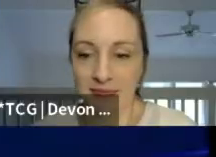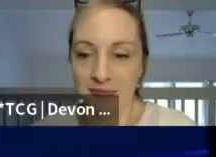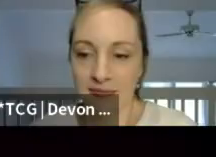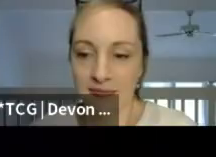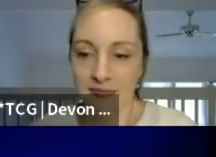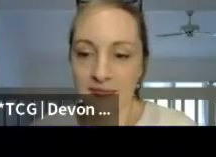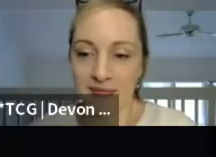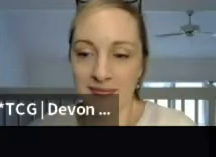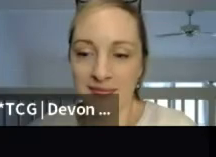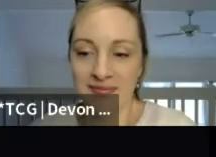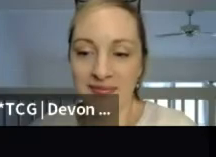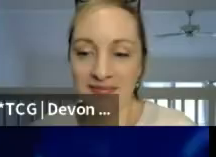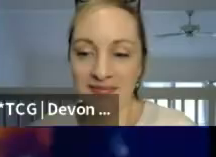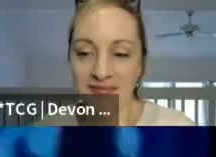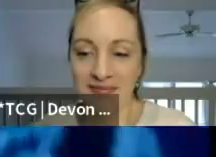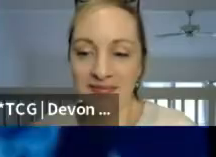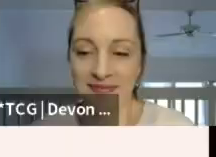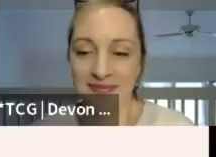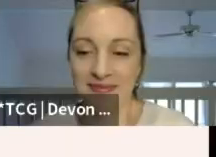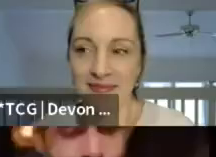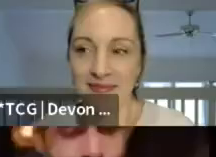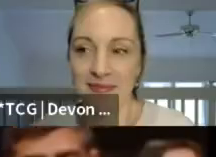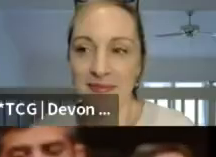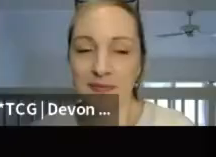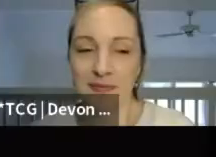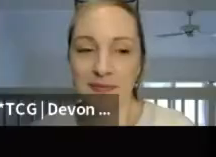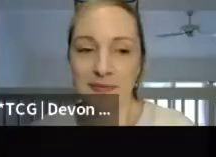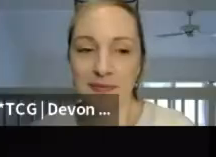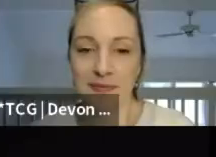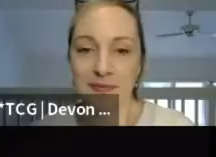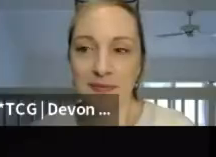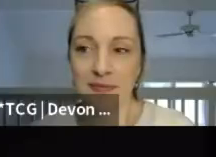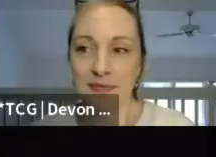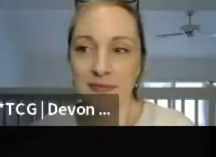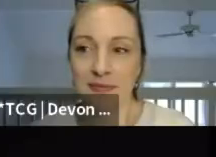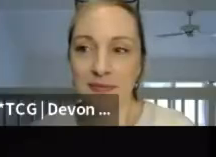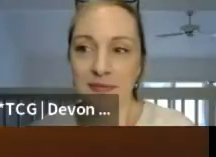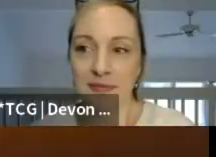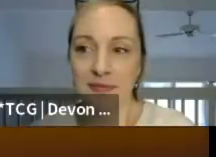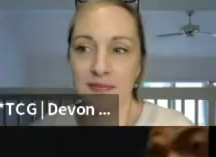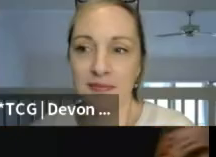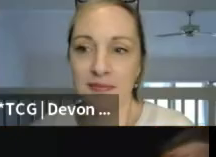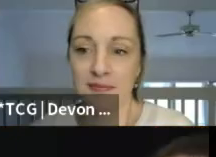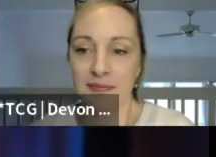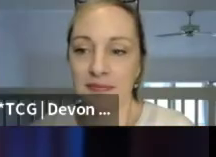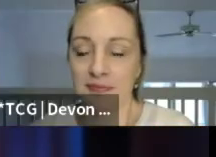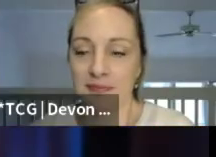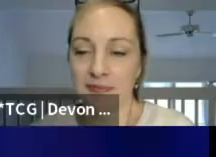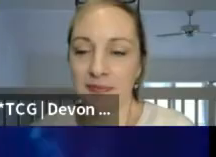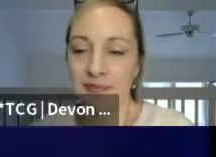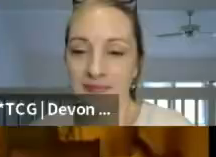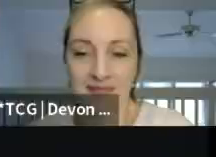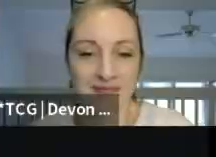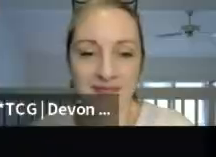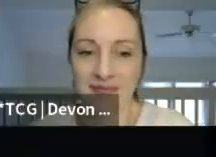Why don't we, why don't we talk about it Why don't we talk about it, Why don't we talk about it